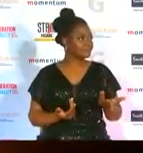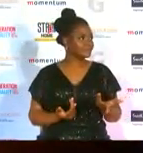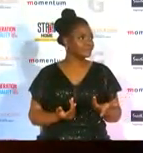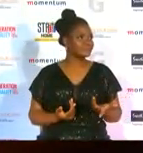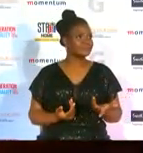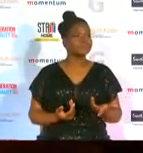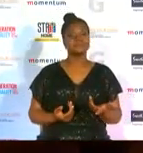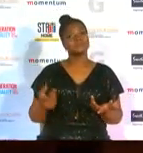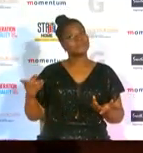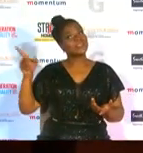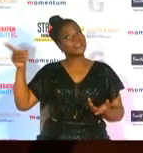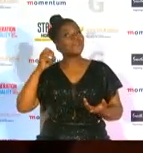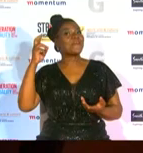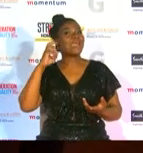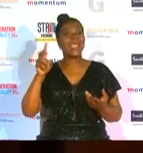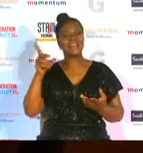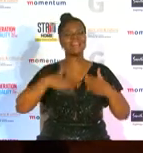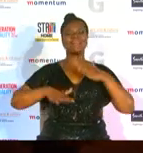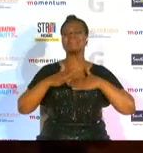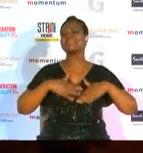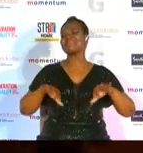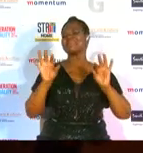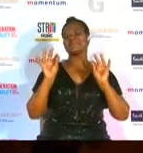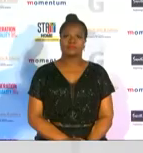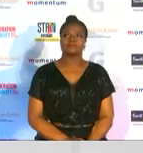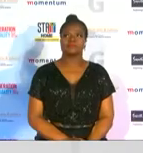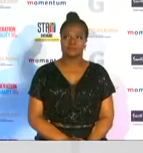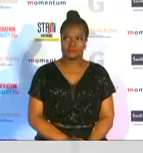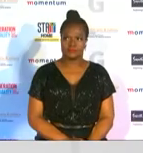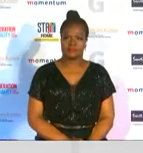heard it they feel amazing let's go back to the dj